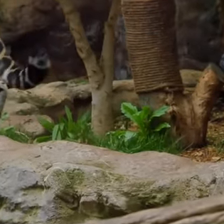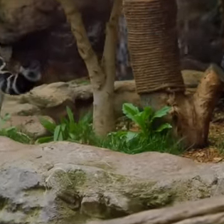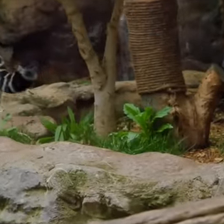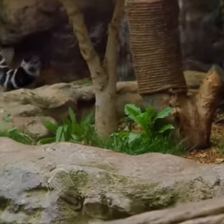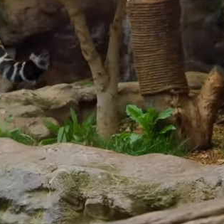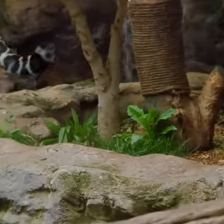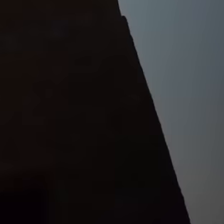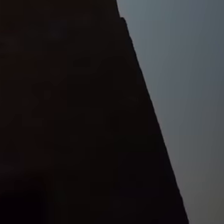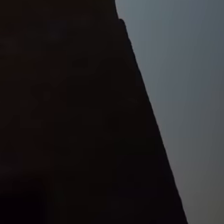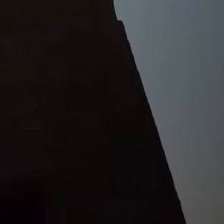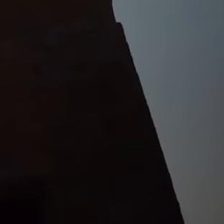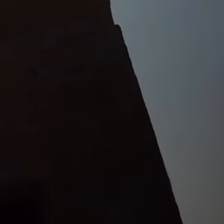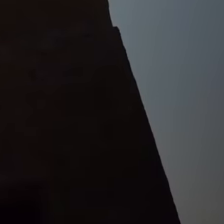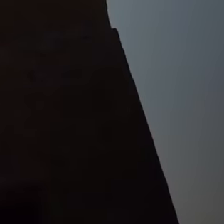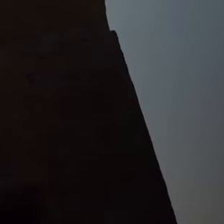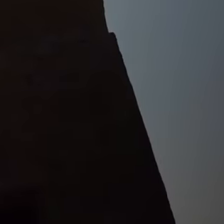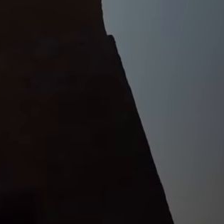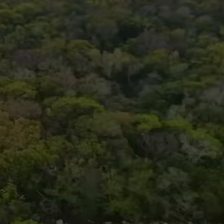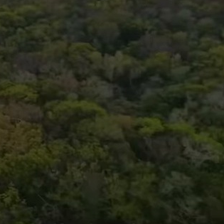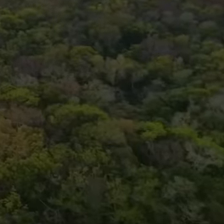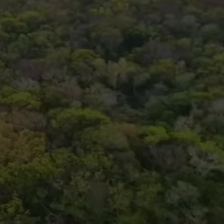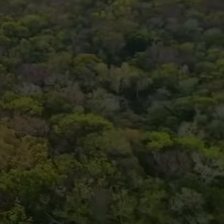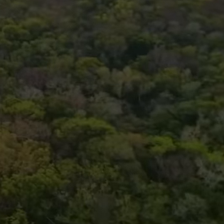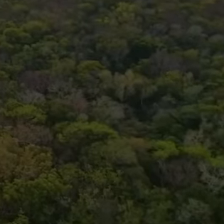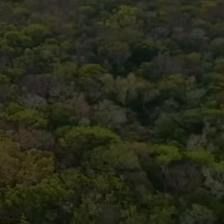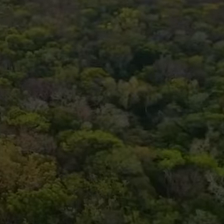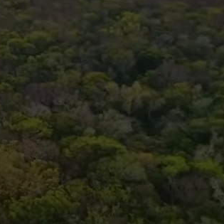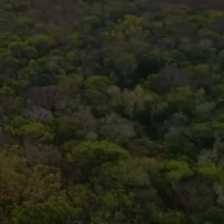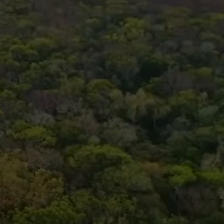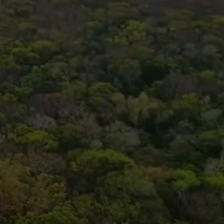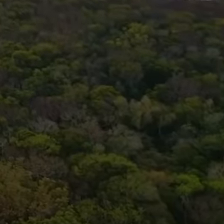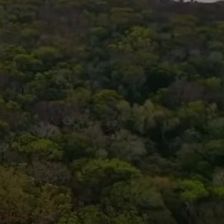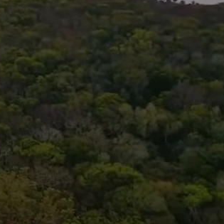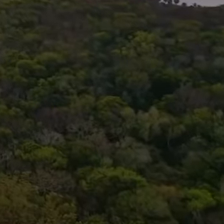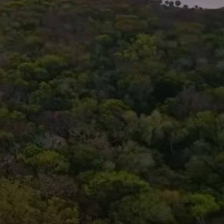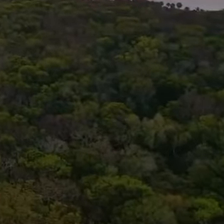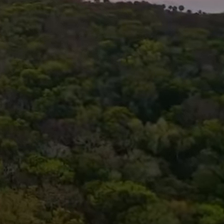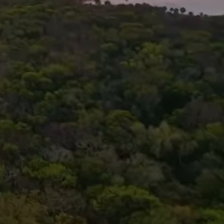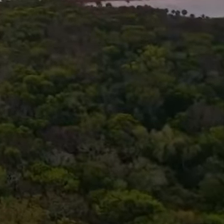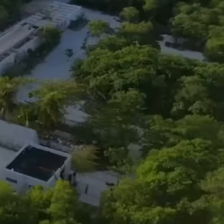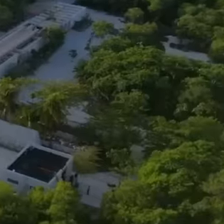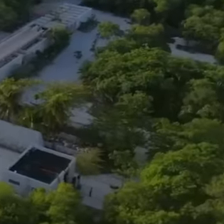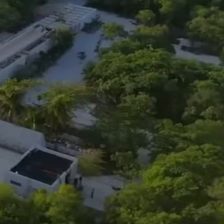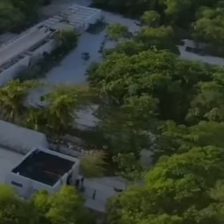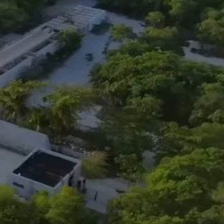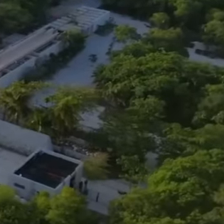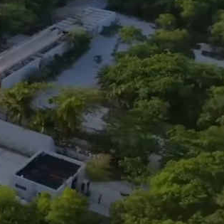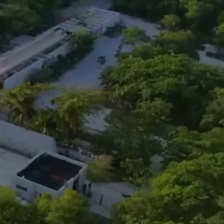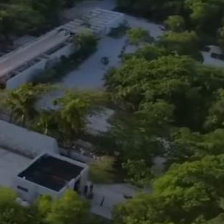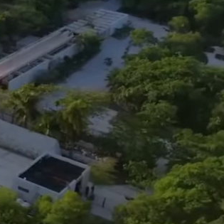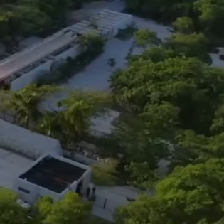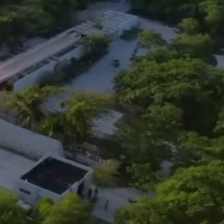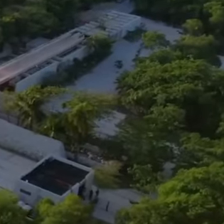park, promoting the care of nature through recreational